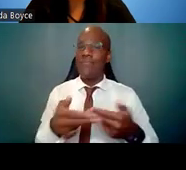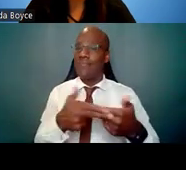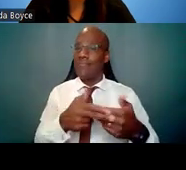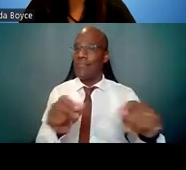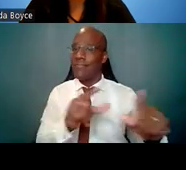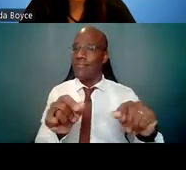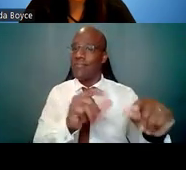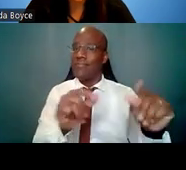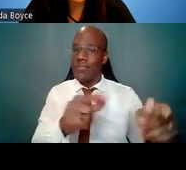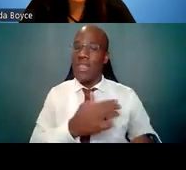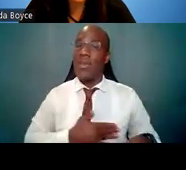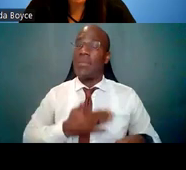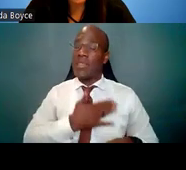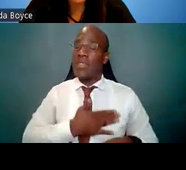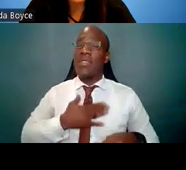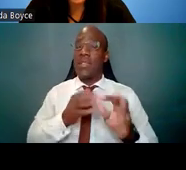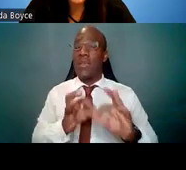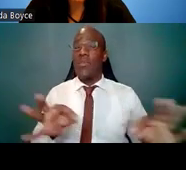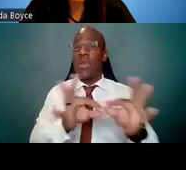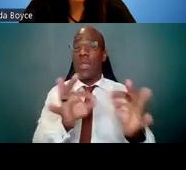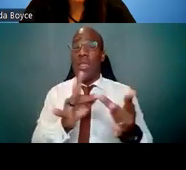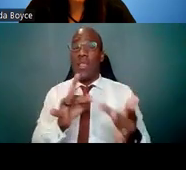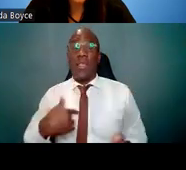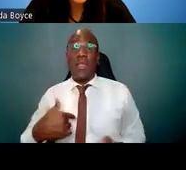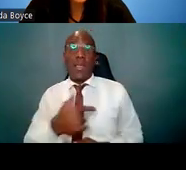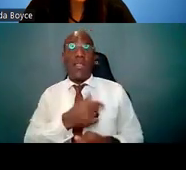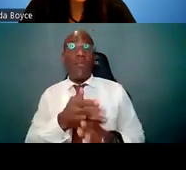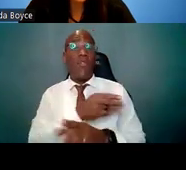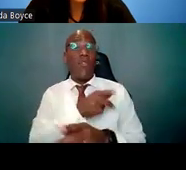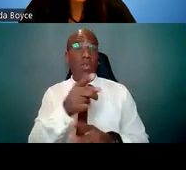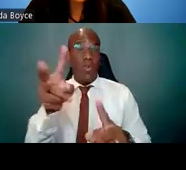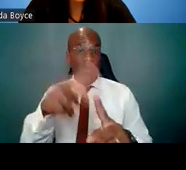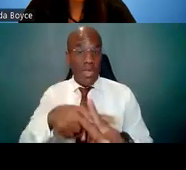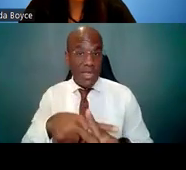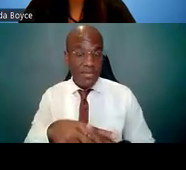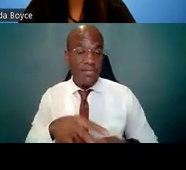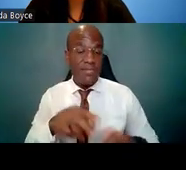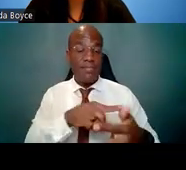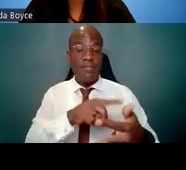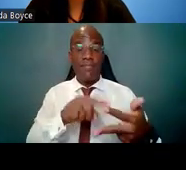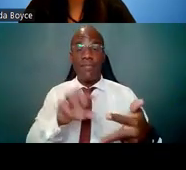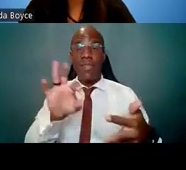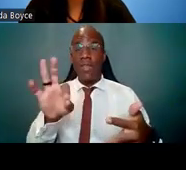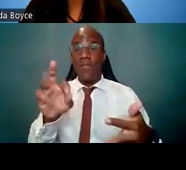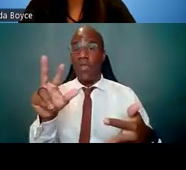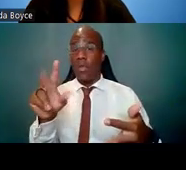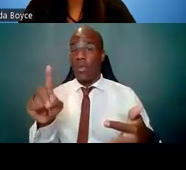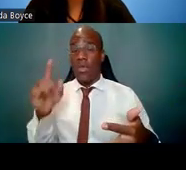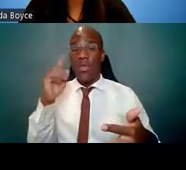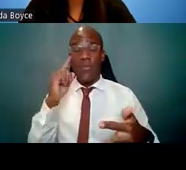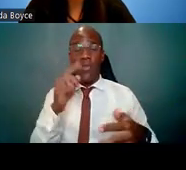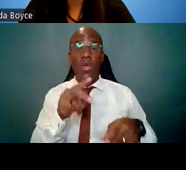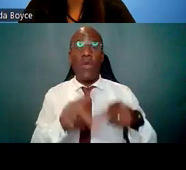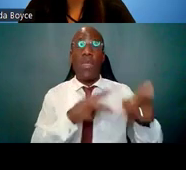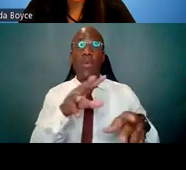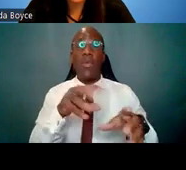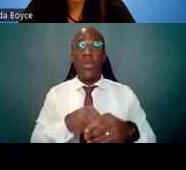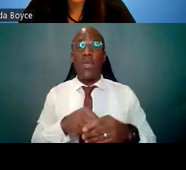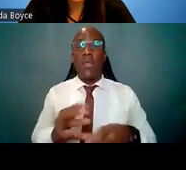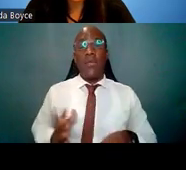but please do contact us before you apply. The F31 is intended for individuals enrolled in a formal PhD program,